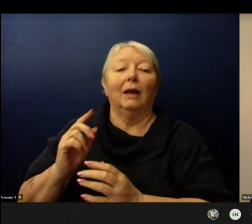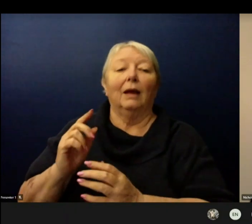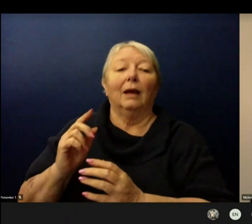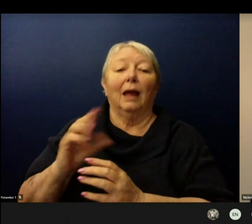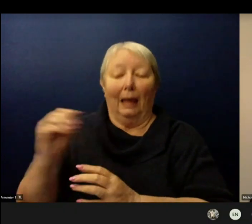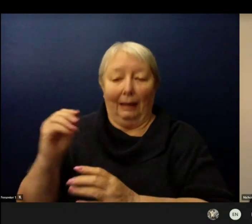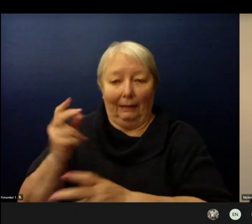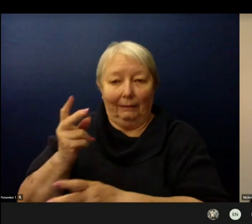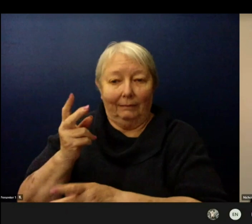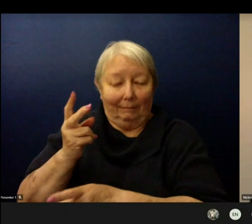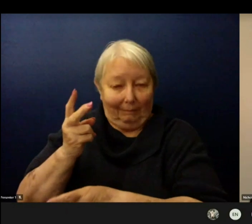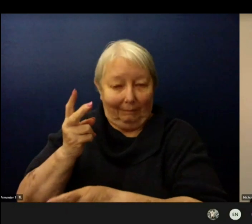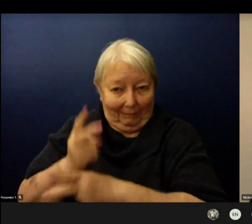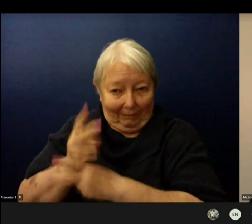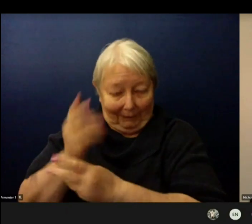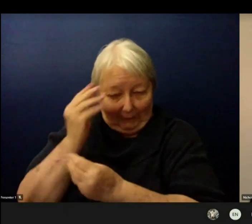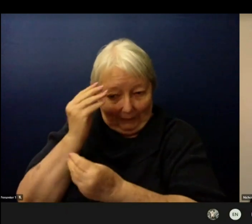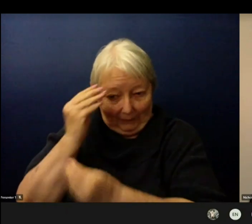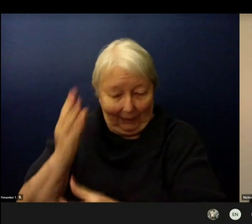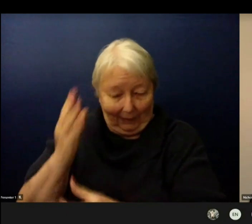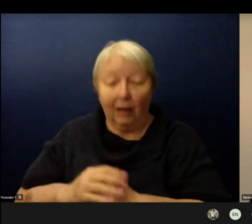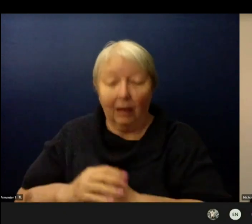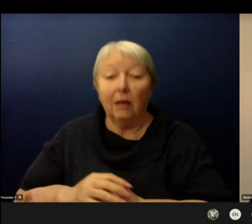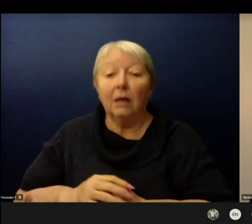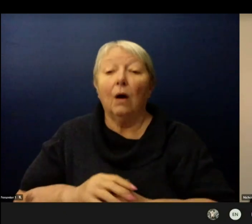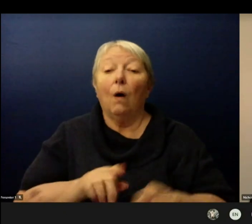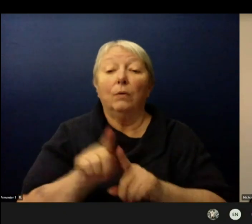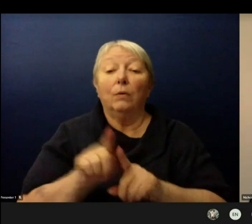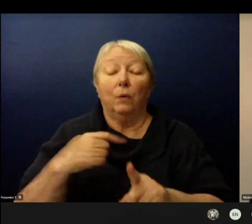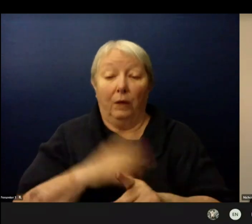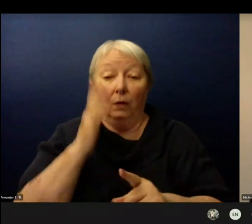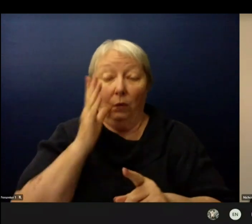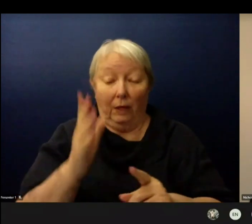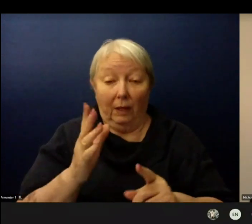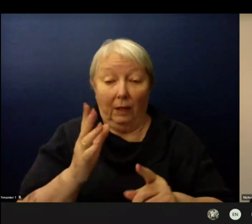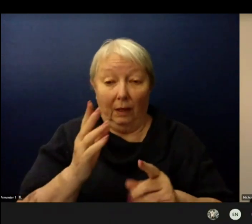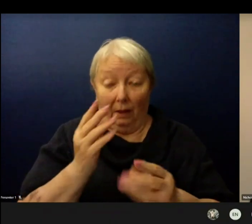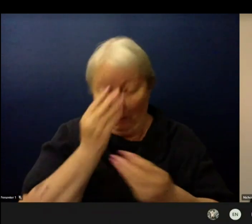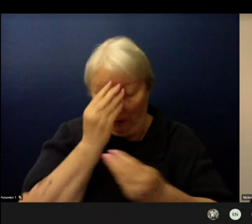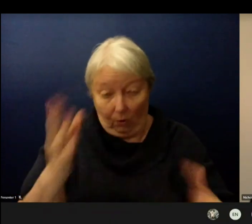and staff of any impacts related to a confirmed case.